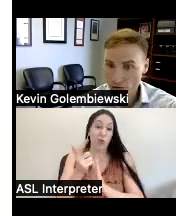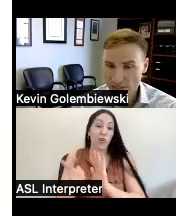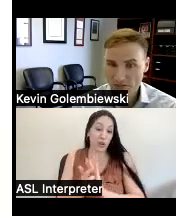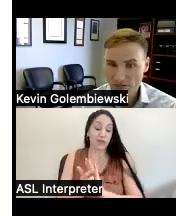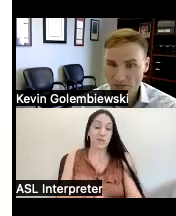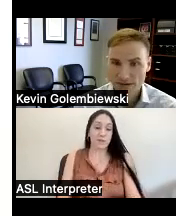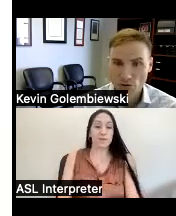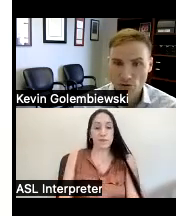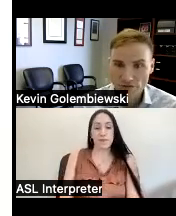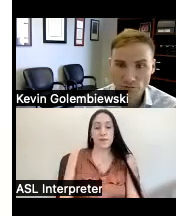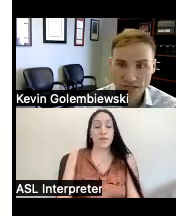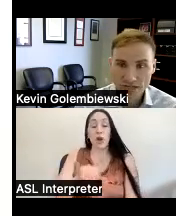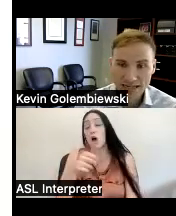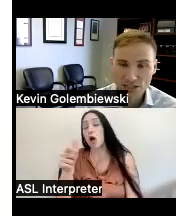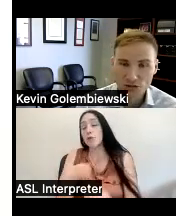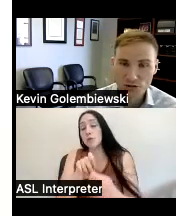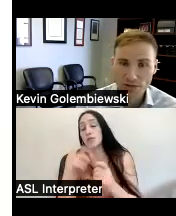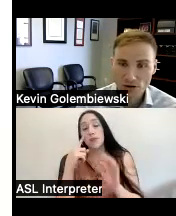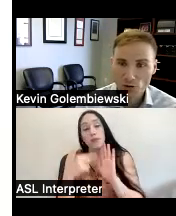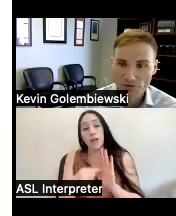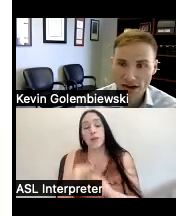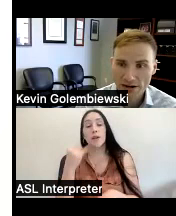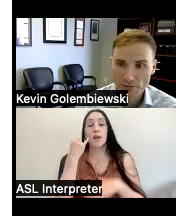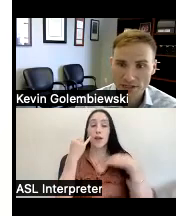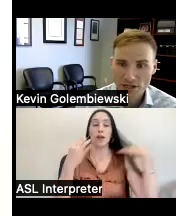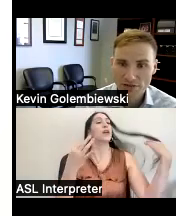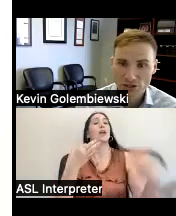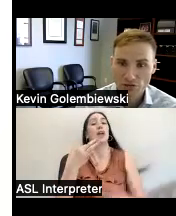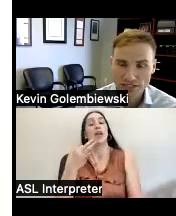specific example if you've been denied entry to a medical provider because you have a service